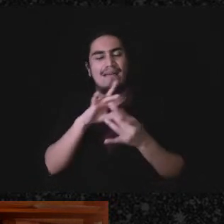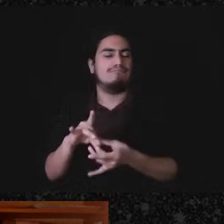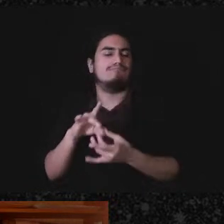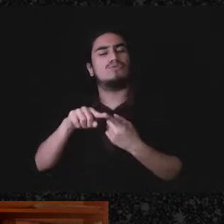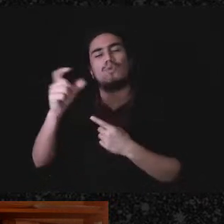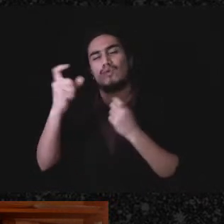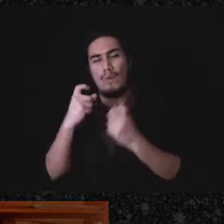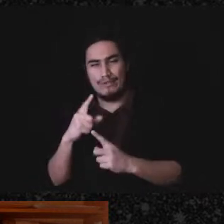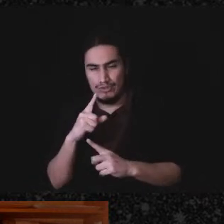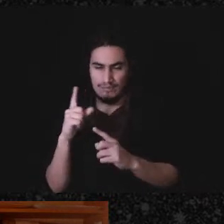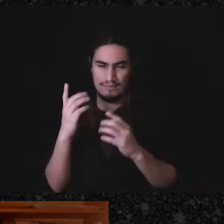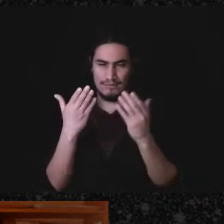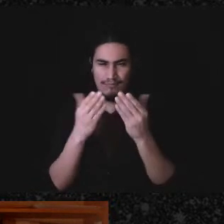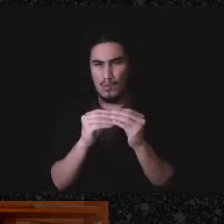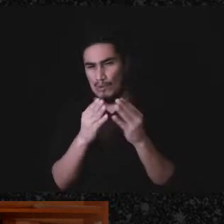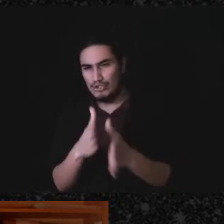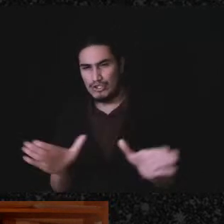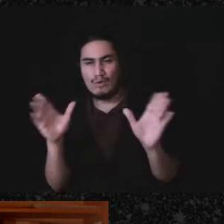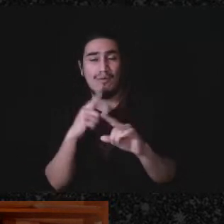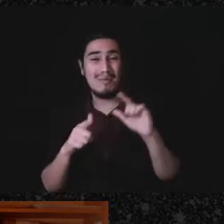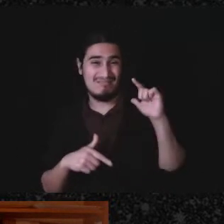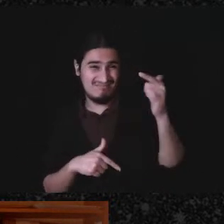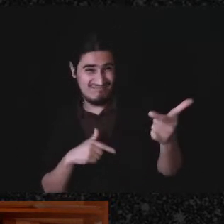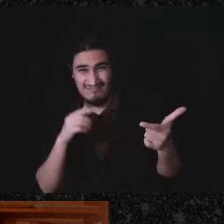turn it over to Mike for thoughts that he wants to add. MIKE: